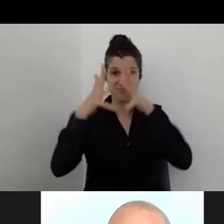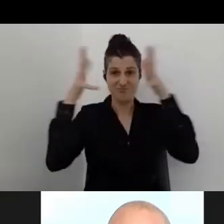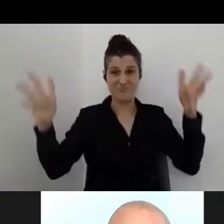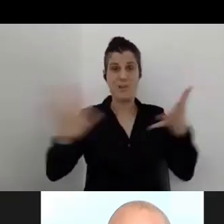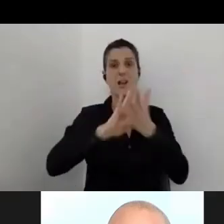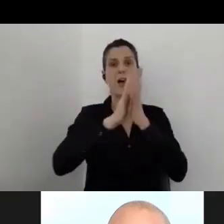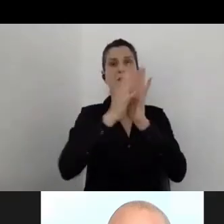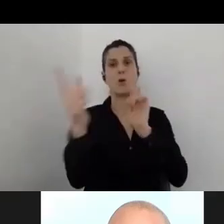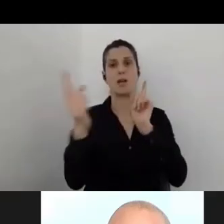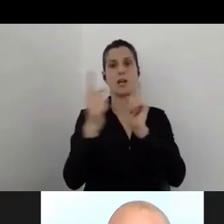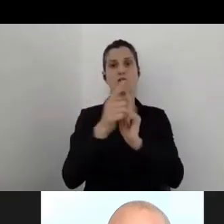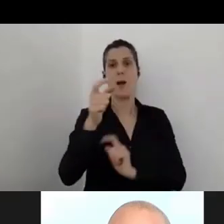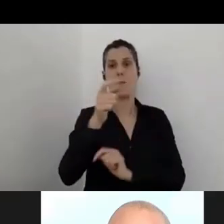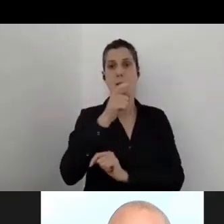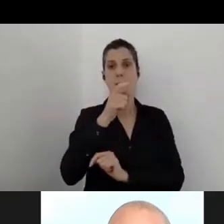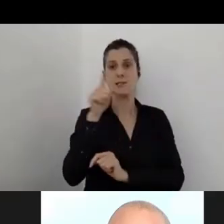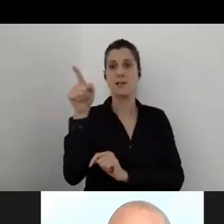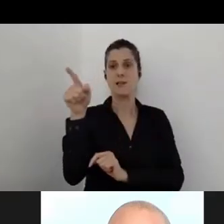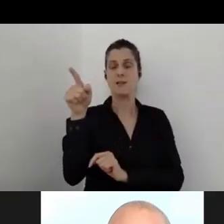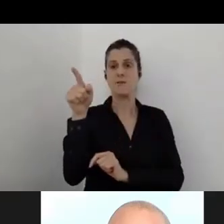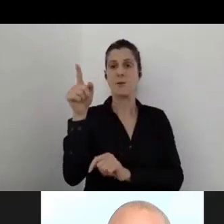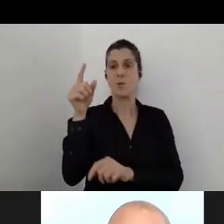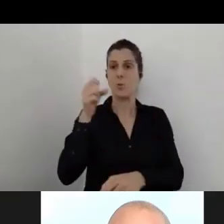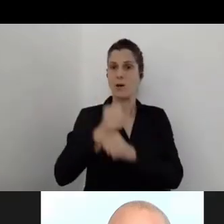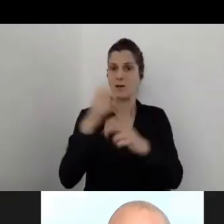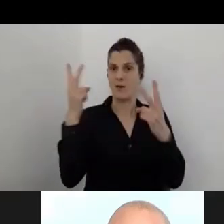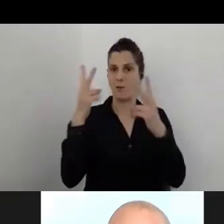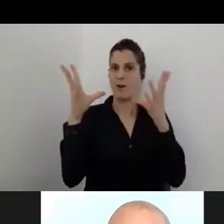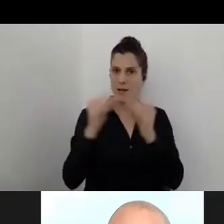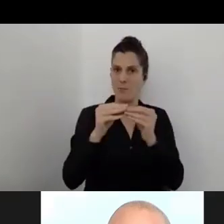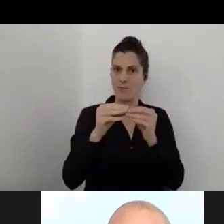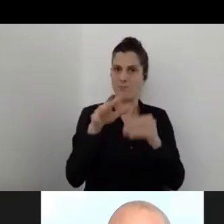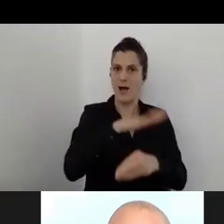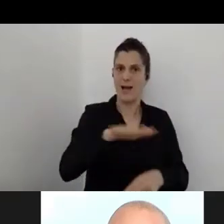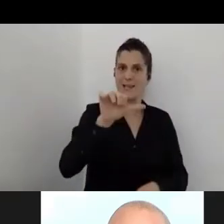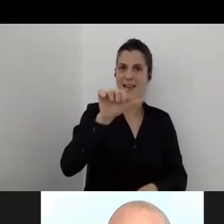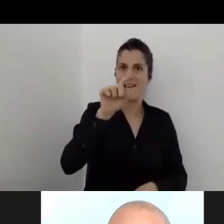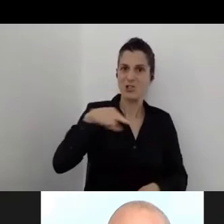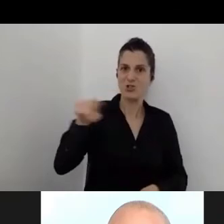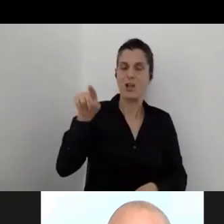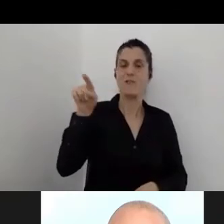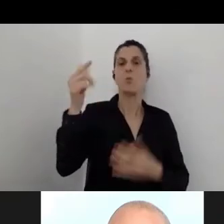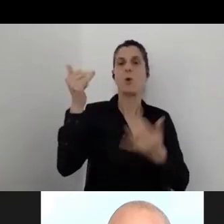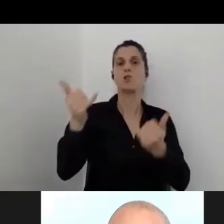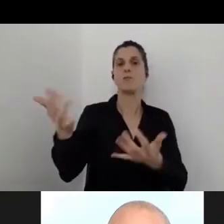and he did it of course with A-Check, and he's here to tell you all about it.